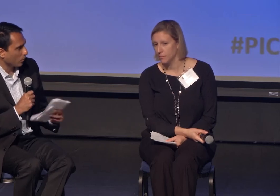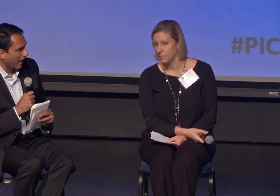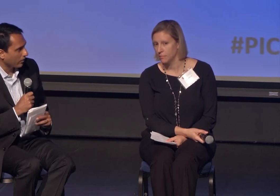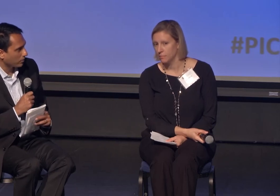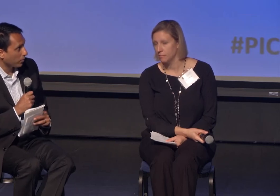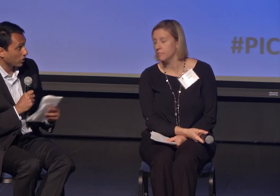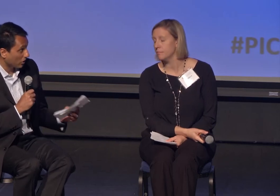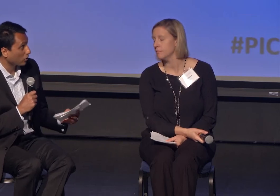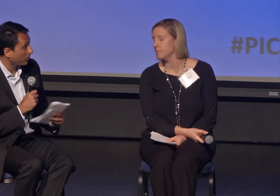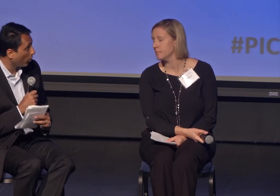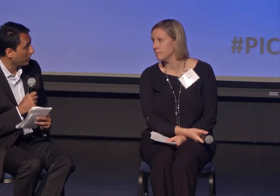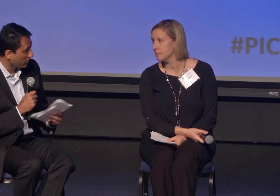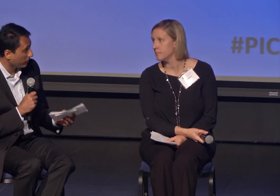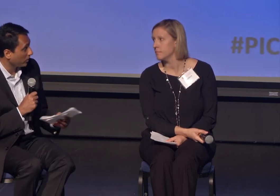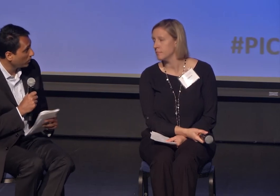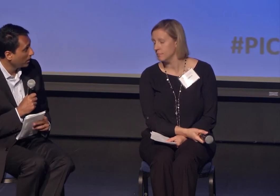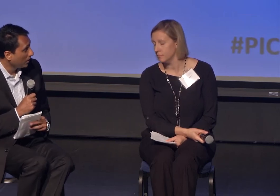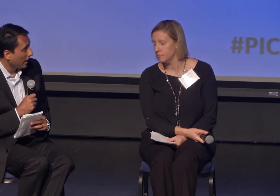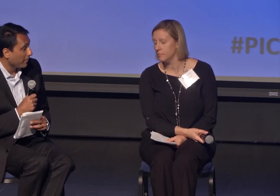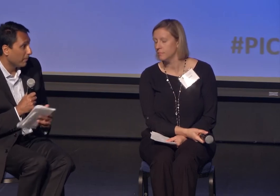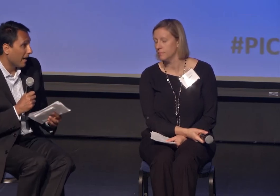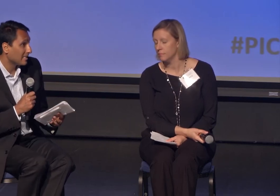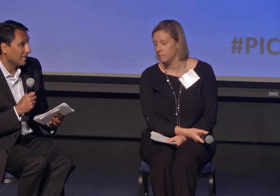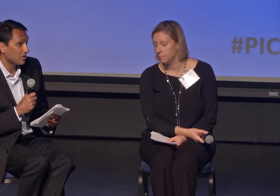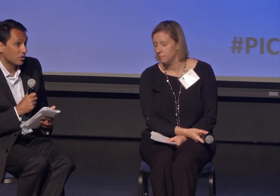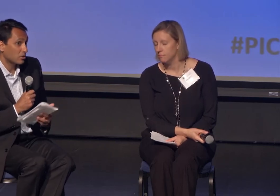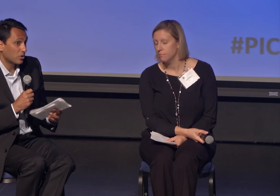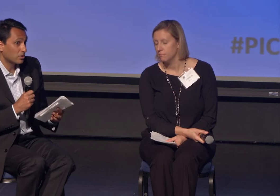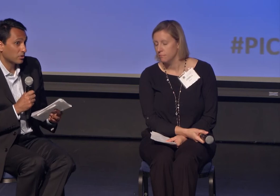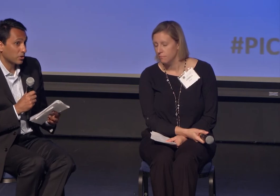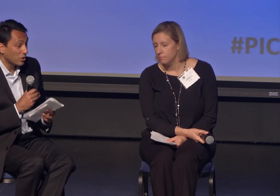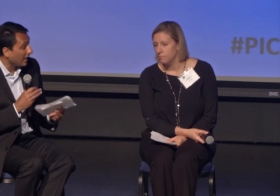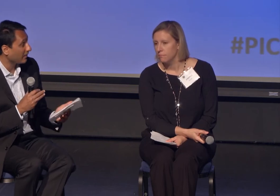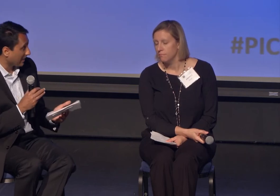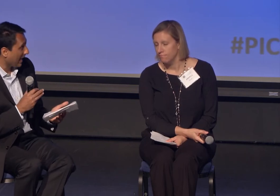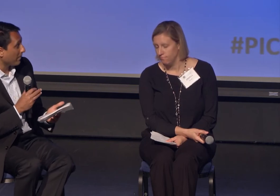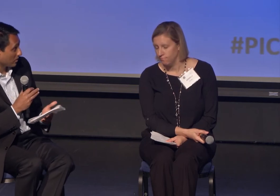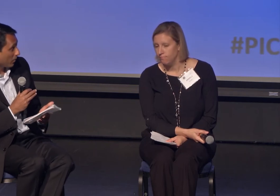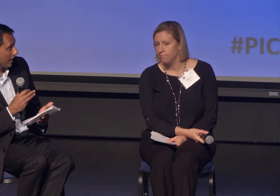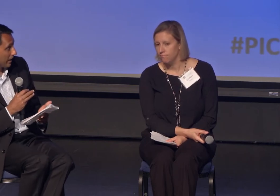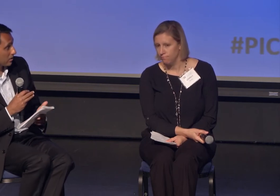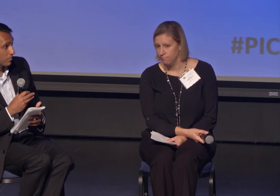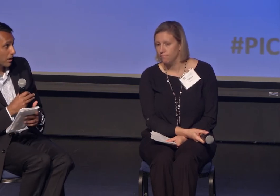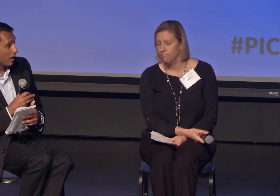around particular points of view. My sense is there's a lot of that happens already.